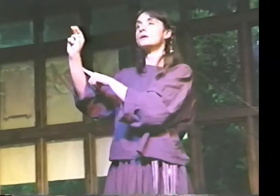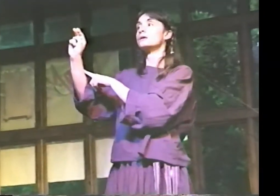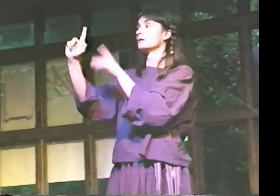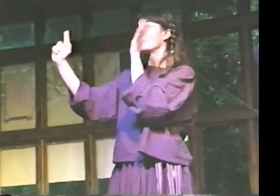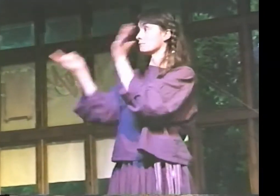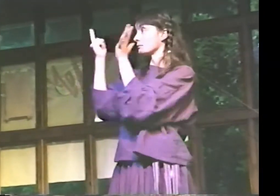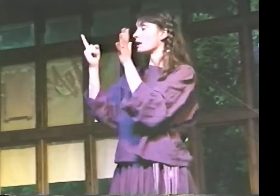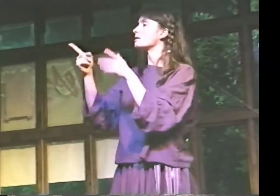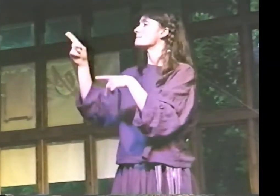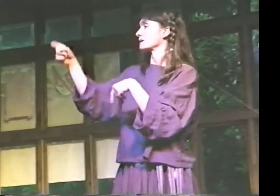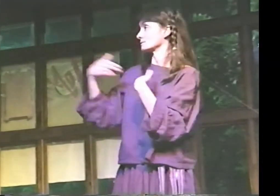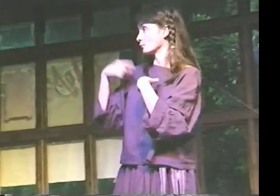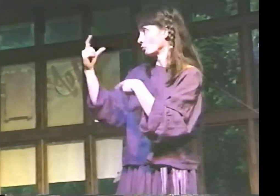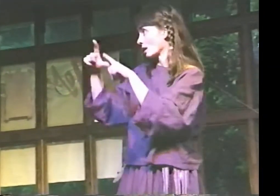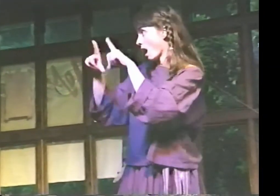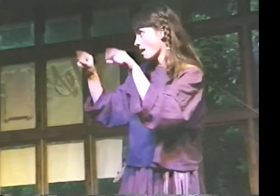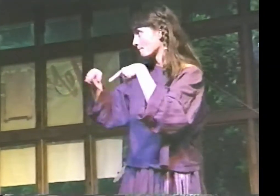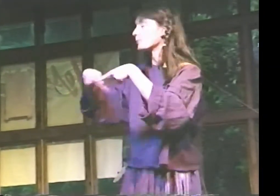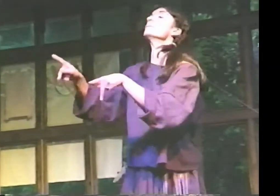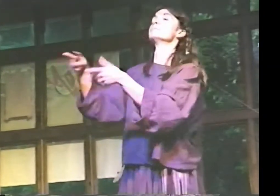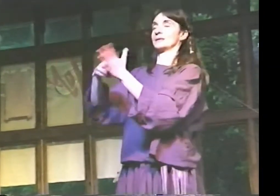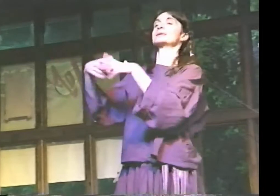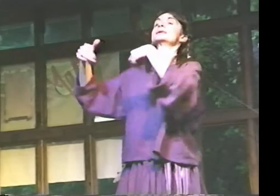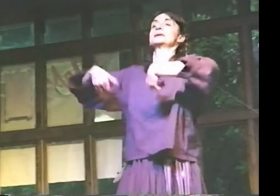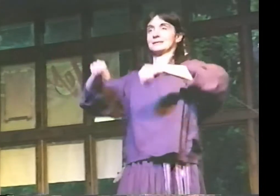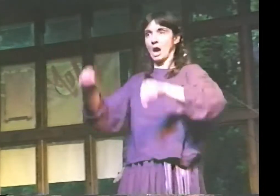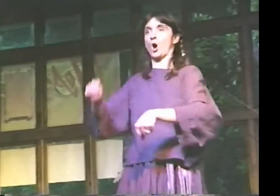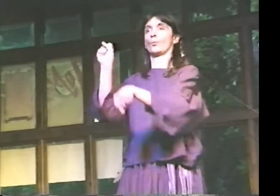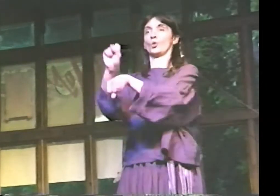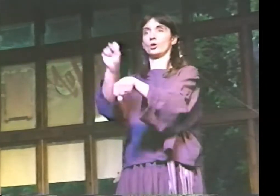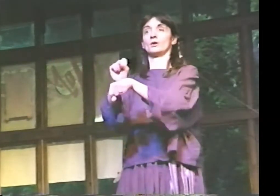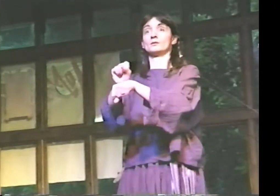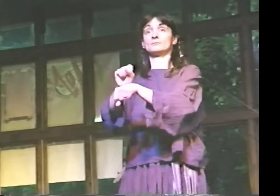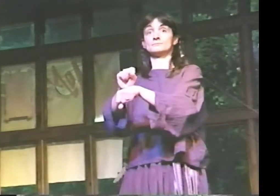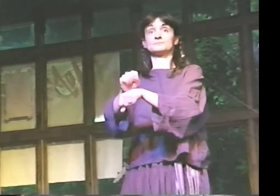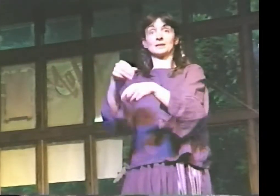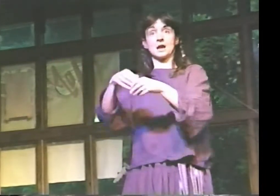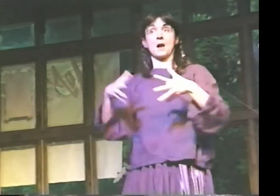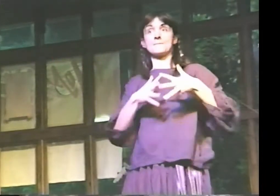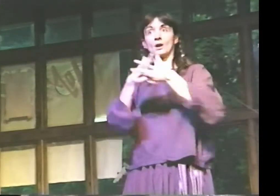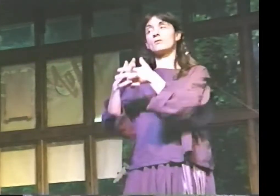IT'S FOR, YOU KNOW, ILLEGAL ALIENS. THEY NEED TO GET PERMISSION TO BE ABLE TO LIVE AND WORK